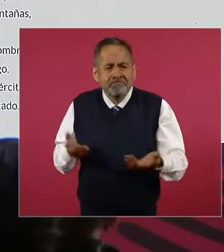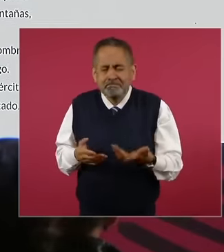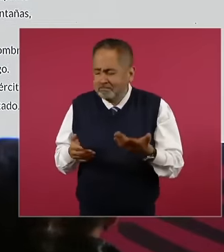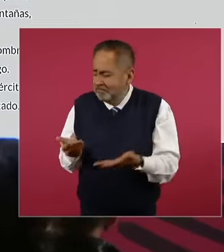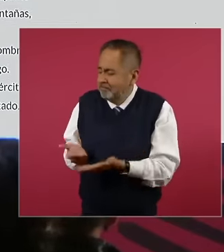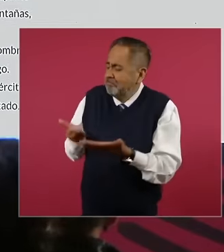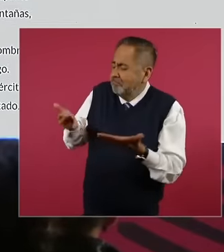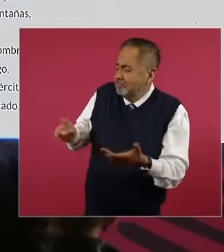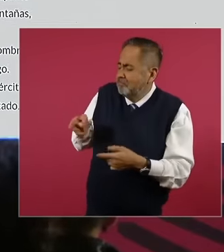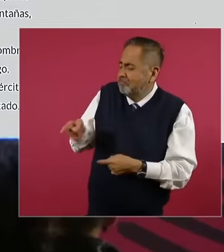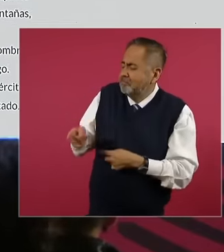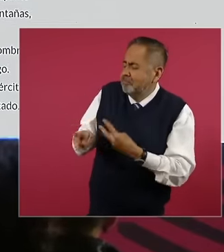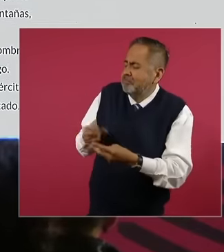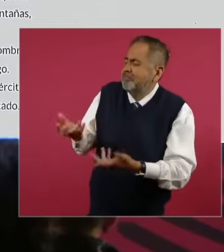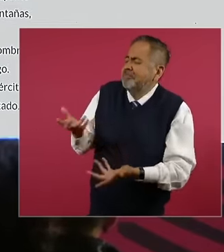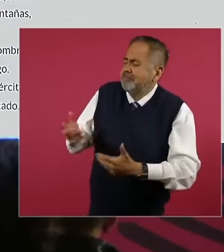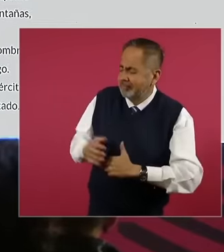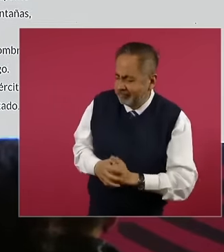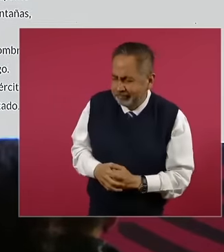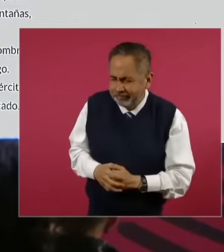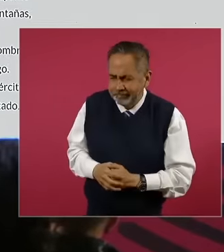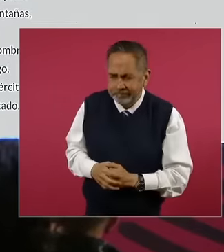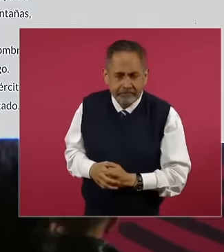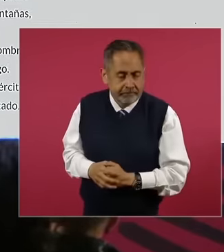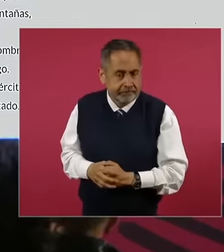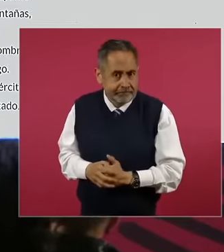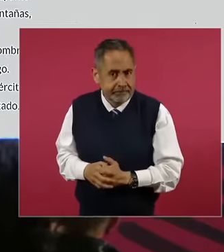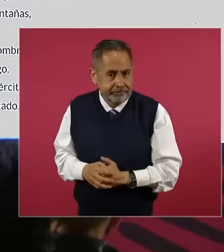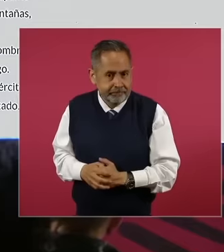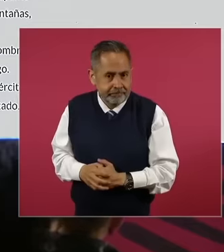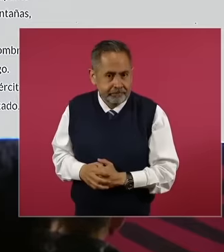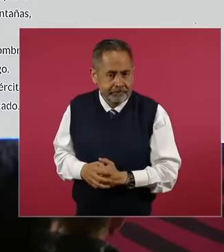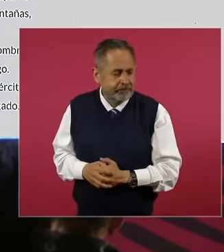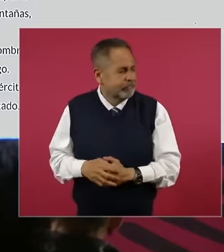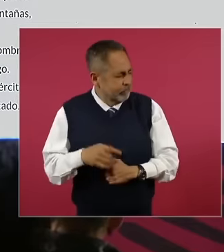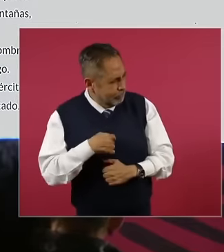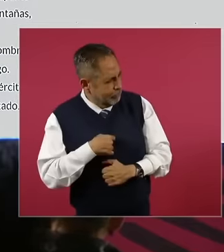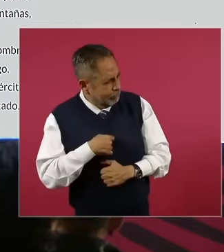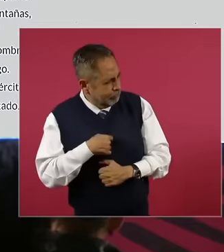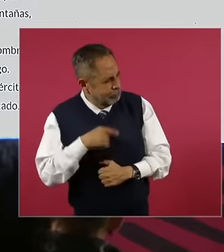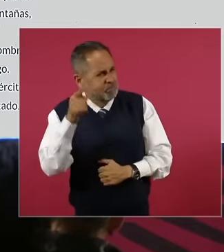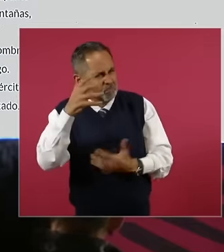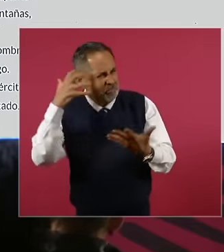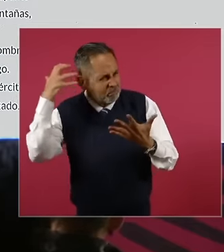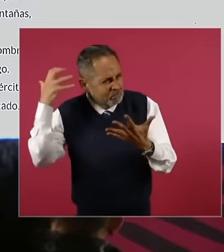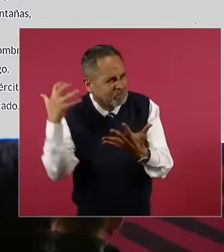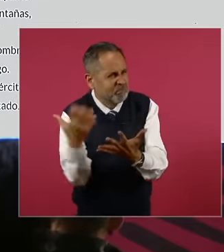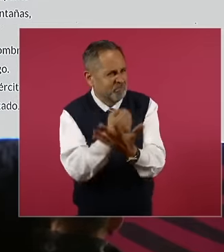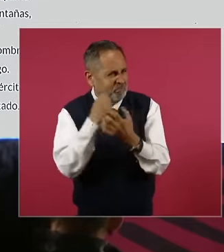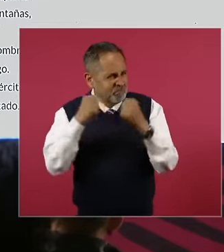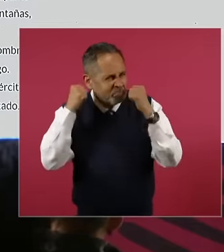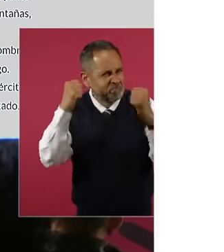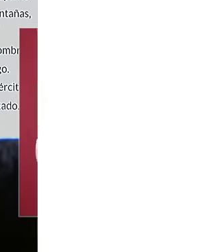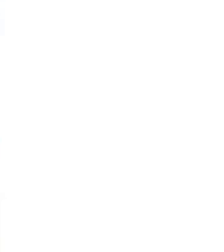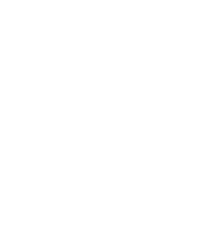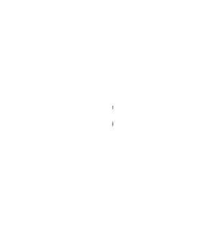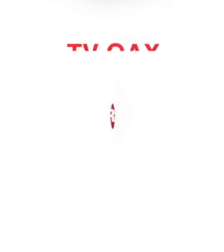make triumph? The liberator responded with crazy